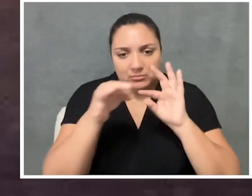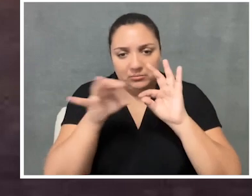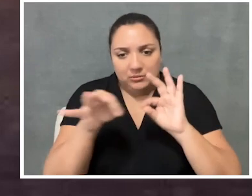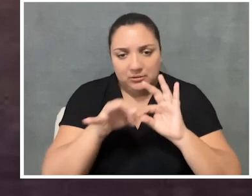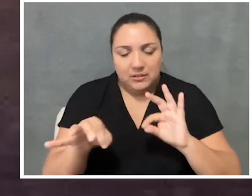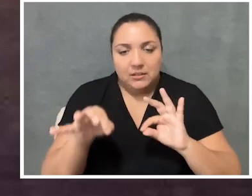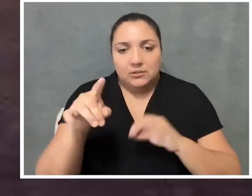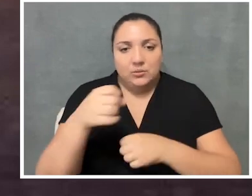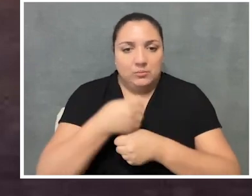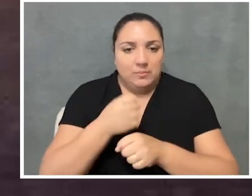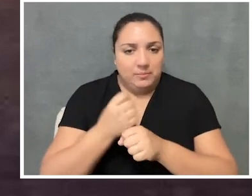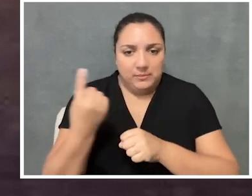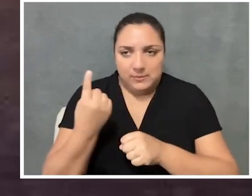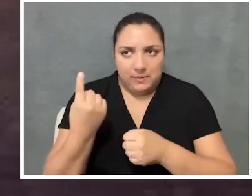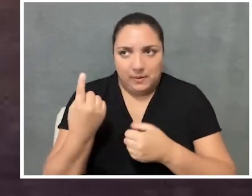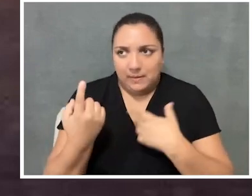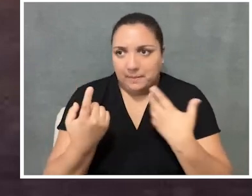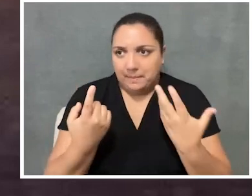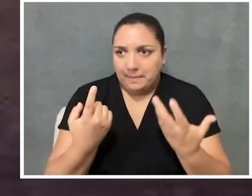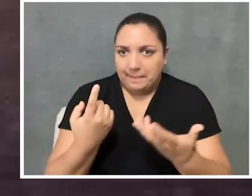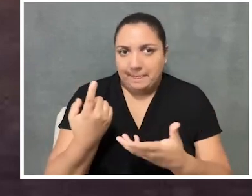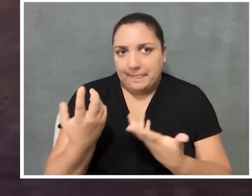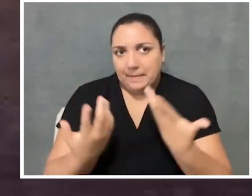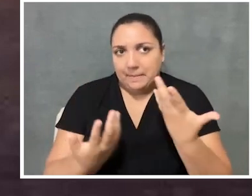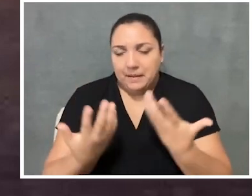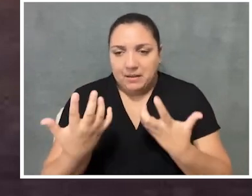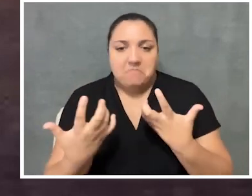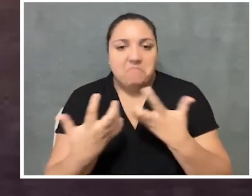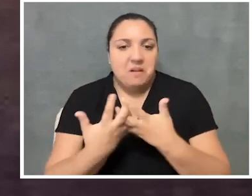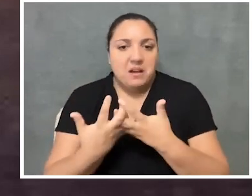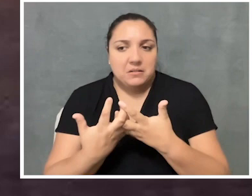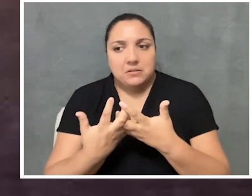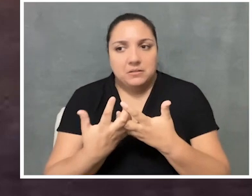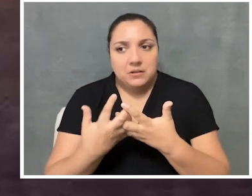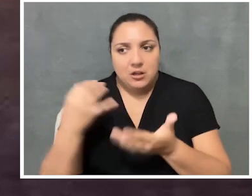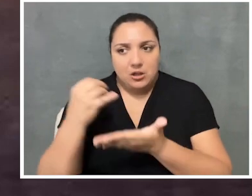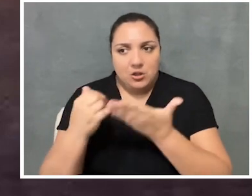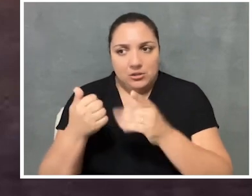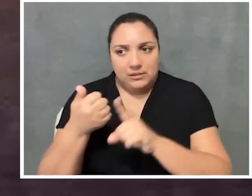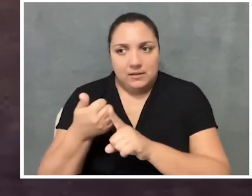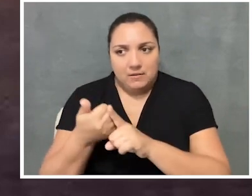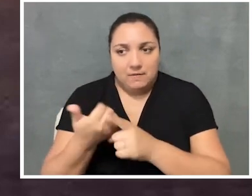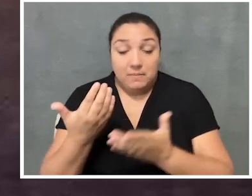and if there's a way that you can create something that maybe goes with the piece itself